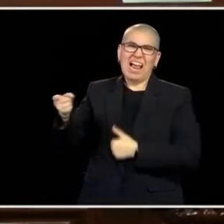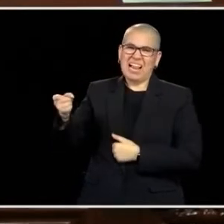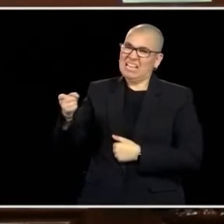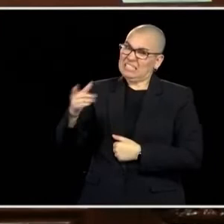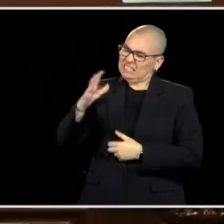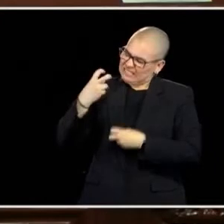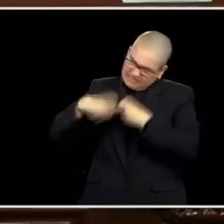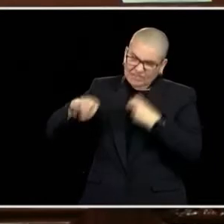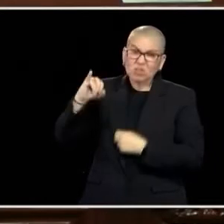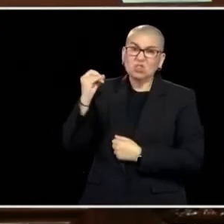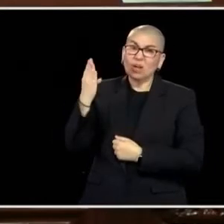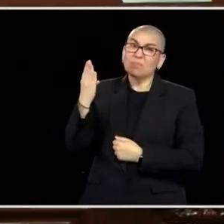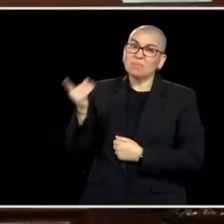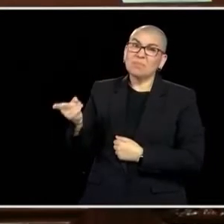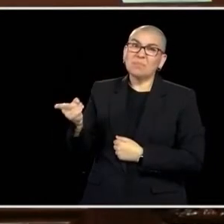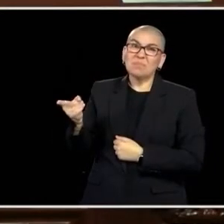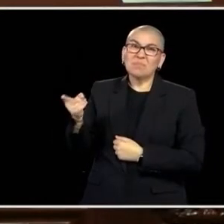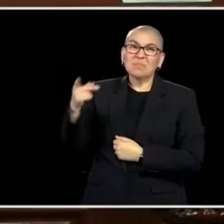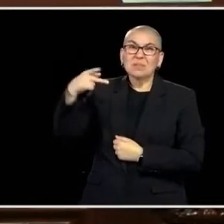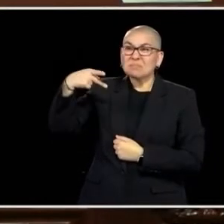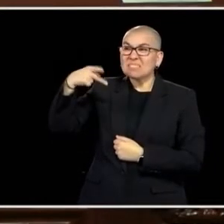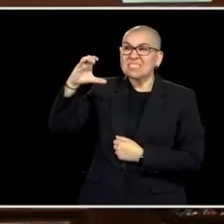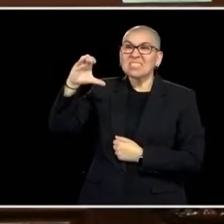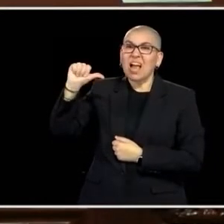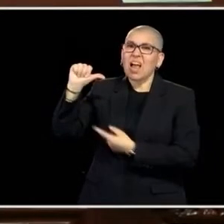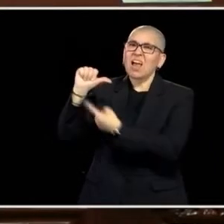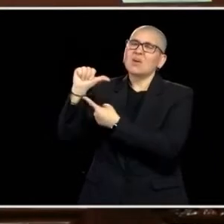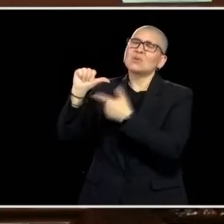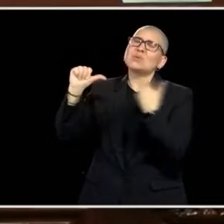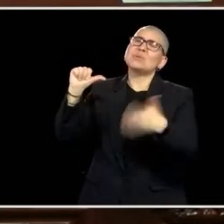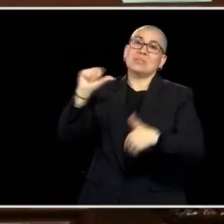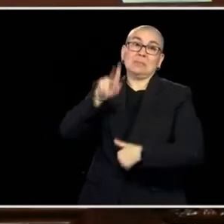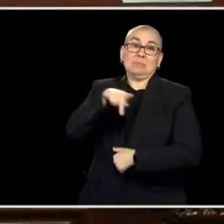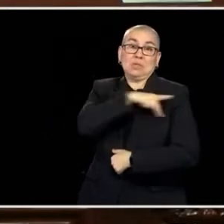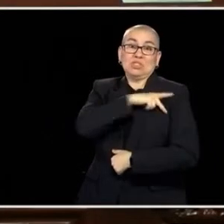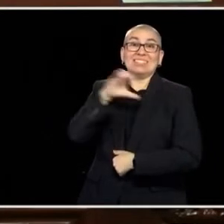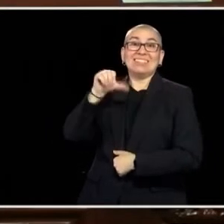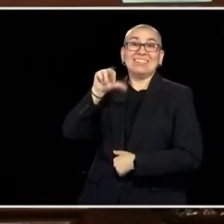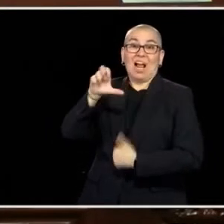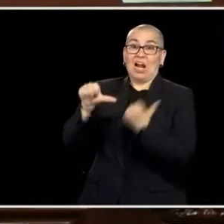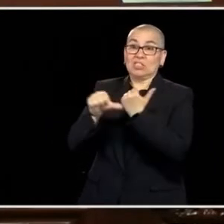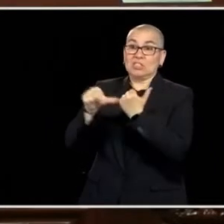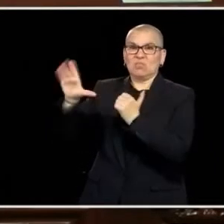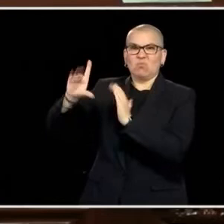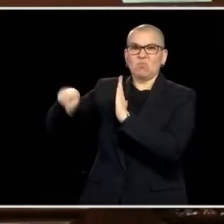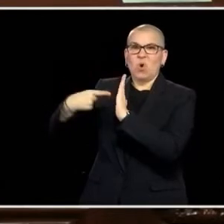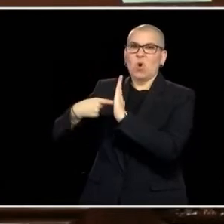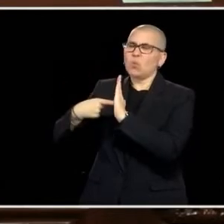IMPORTANT JOBS IN THE STATE. THESE PERSONAL CARE ASSISTANTS, AS MANY IN THIS BODY KNOW, ARE THE FOLKS THAT